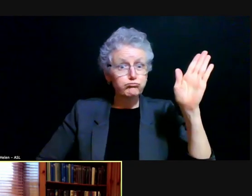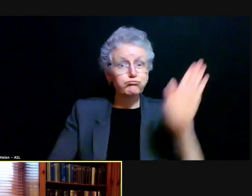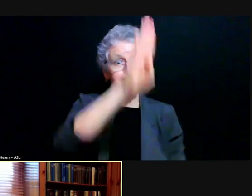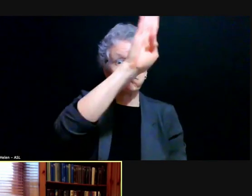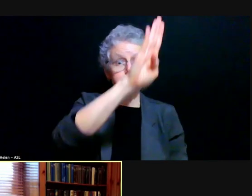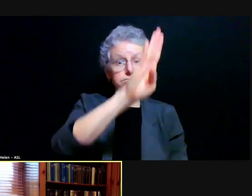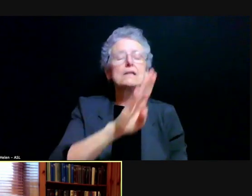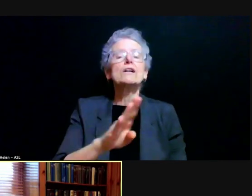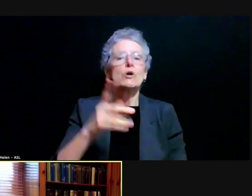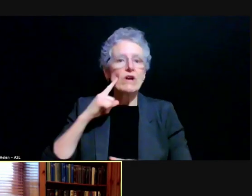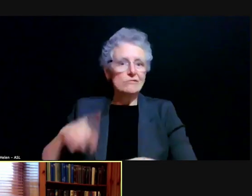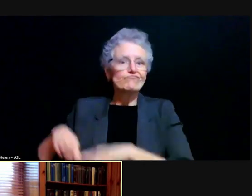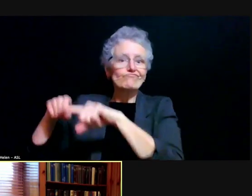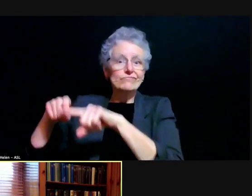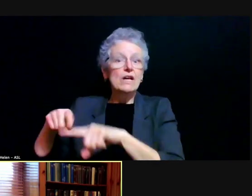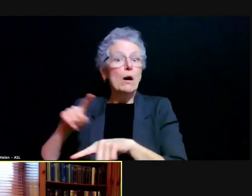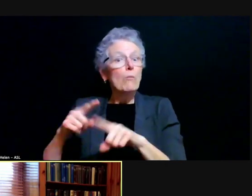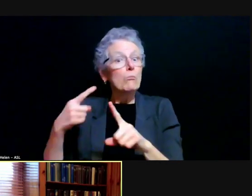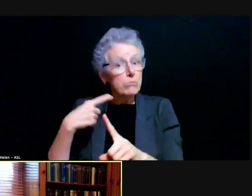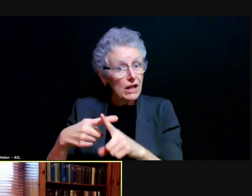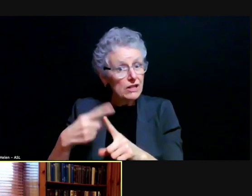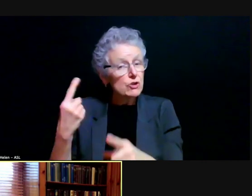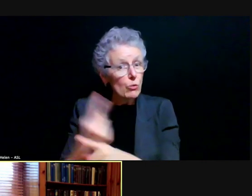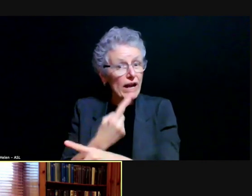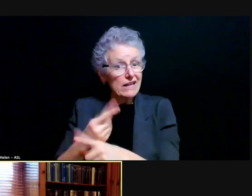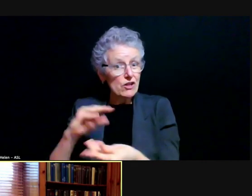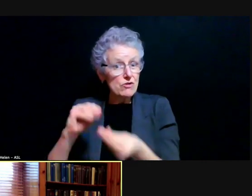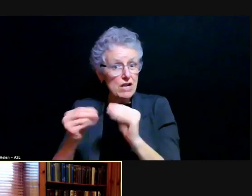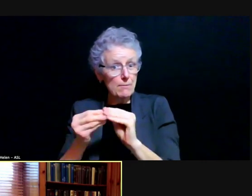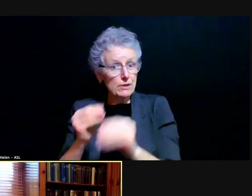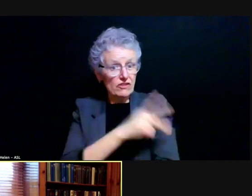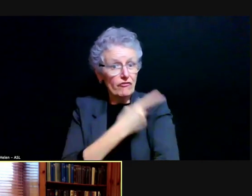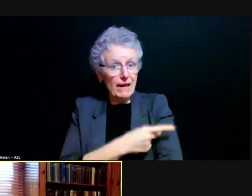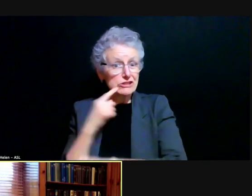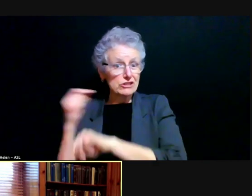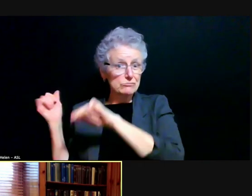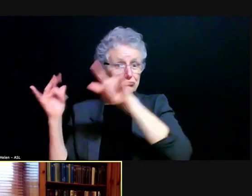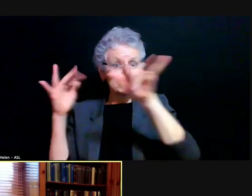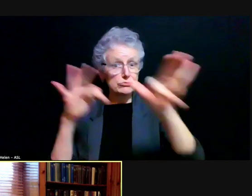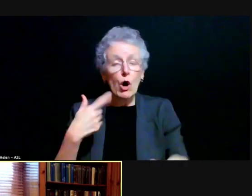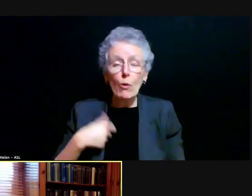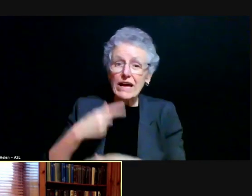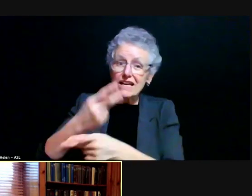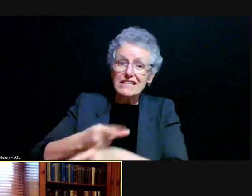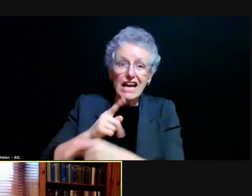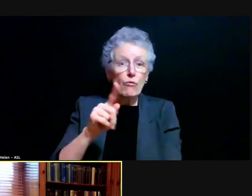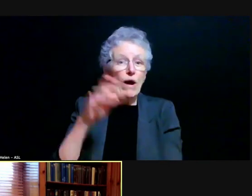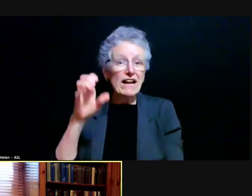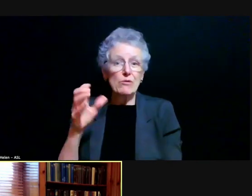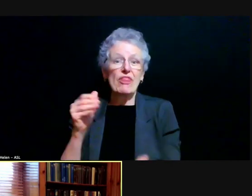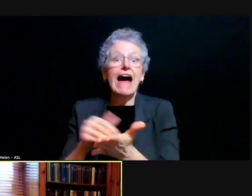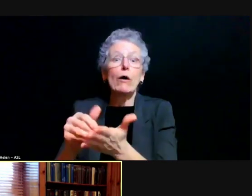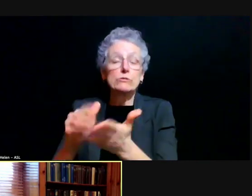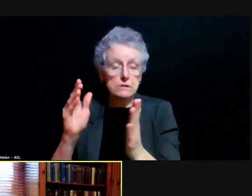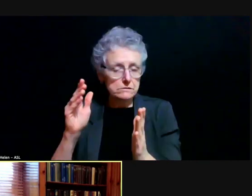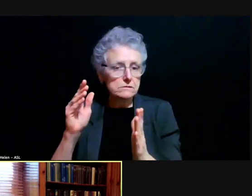but also because of regular volumes of patients we care for hundreds of thousands of people regularly and more than a million people